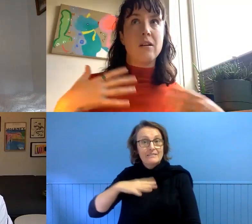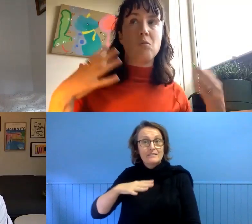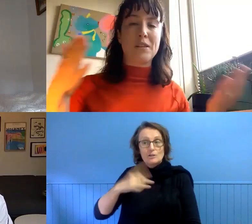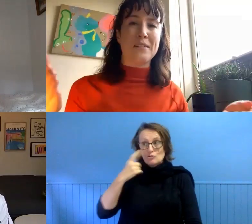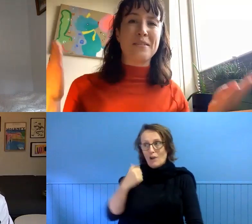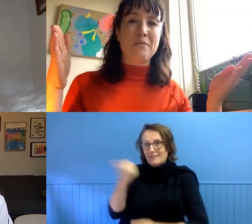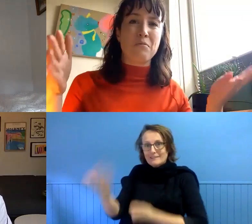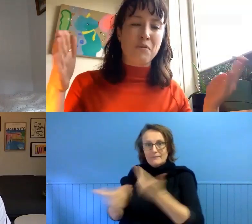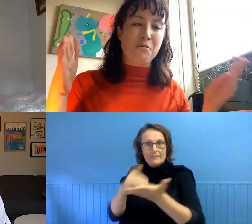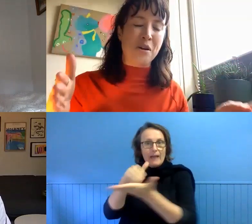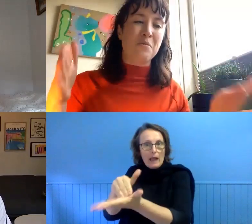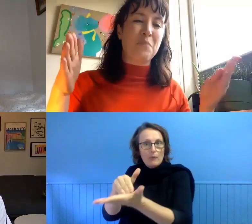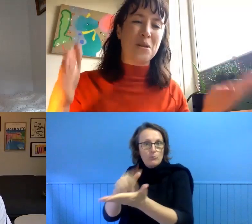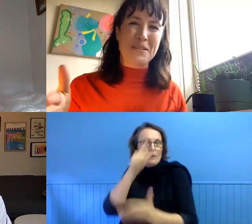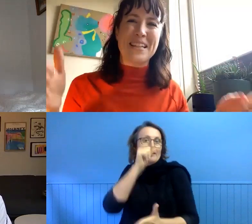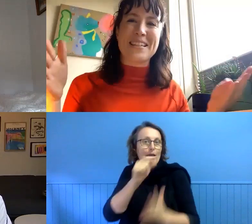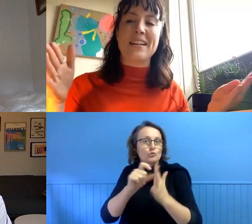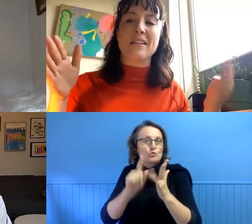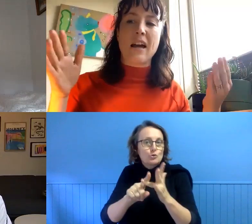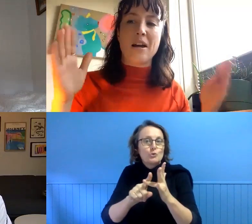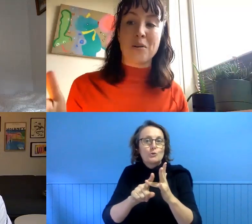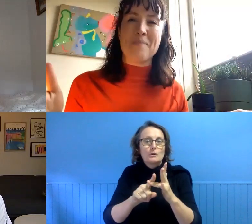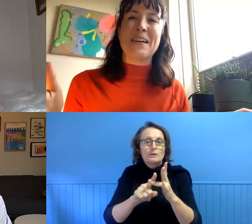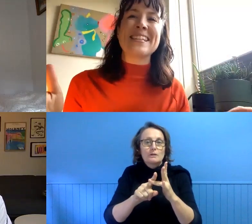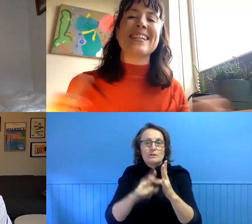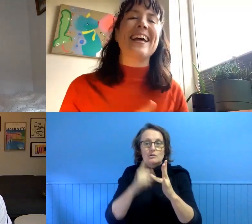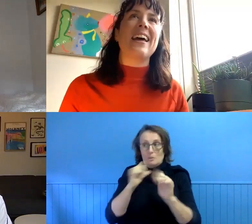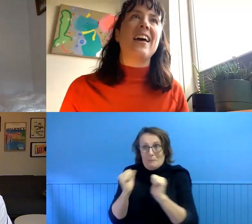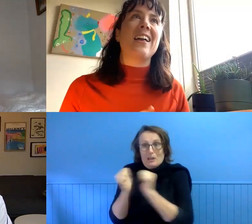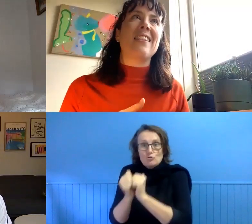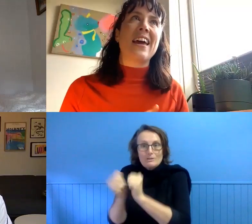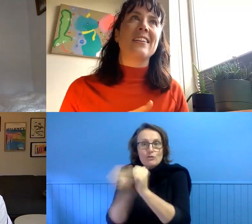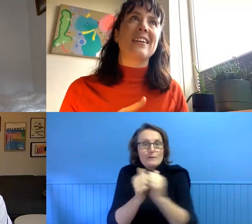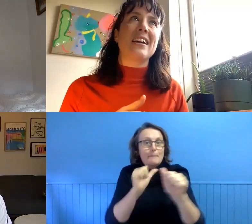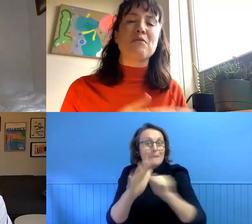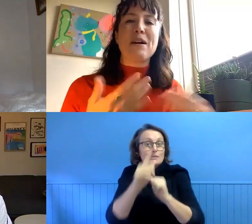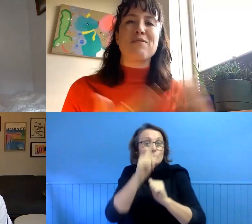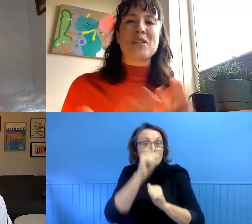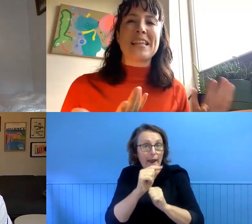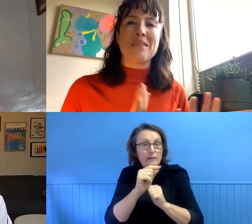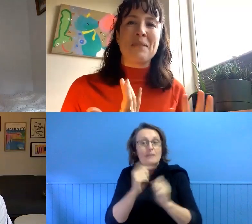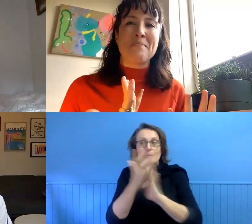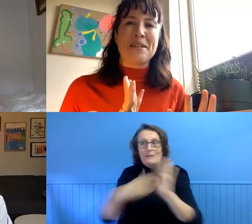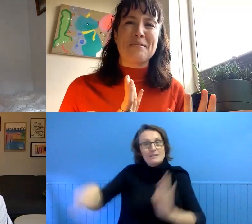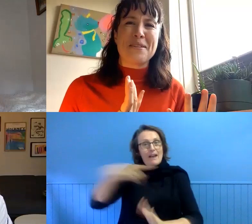in terms of possibilities and agreements and then even foals like they can be themselves.